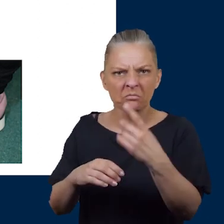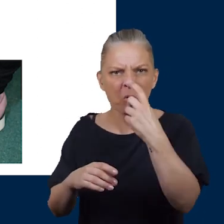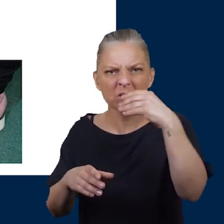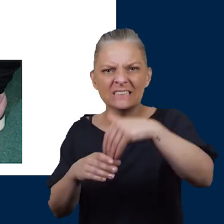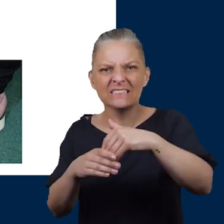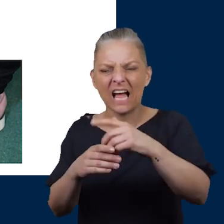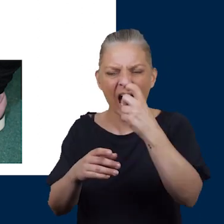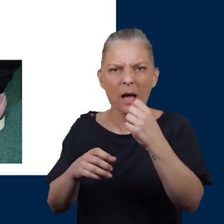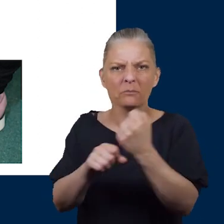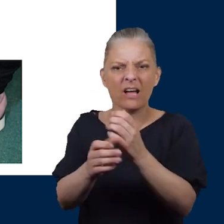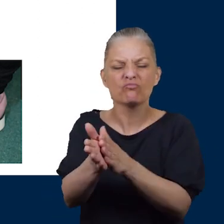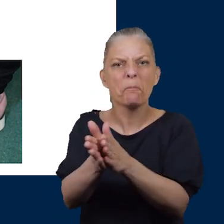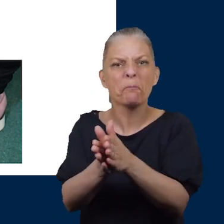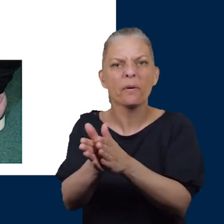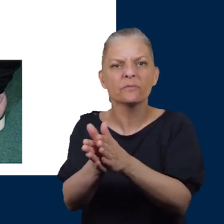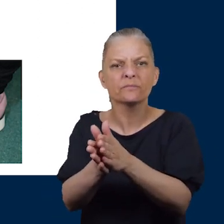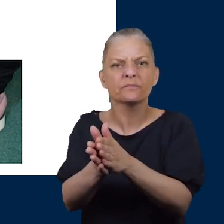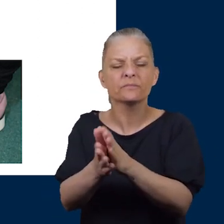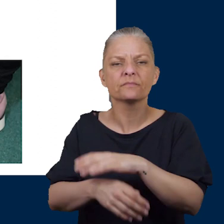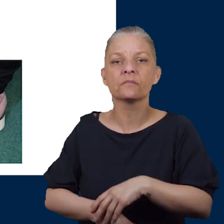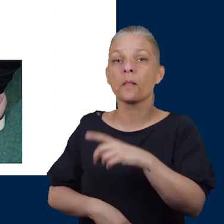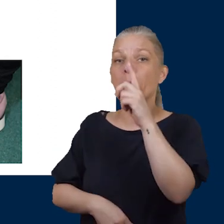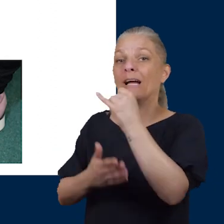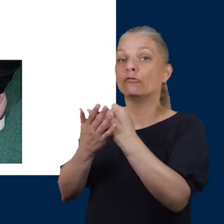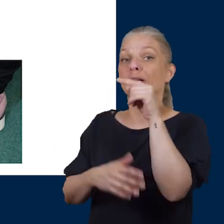quite rigid and possibly have seams inside which could cause rubbing on your foot.